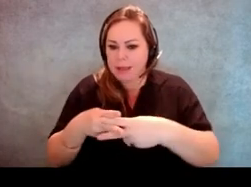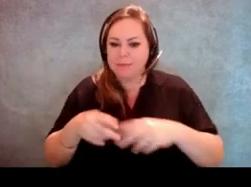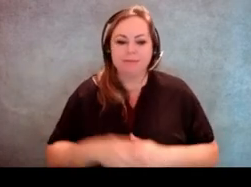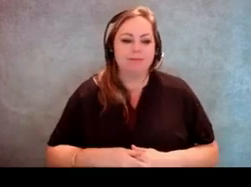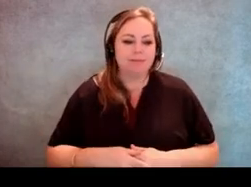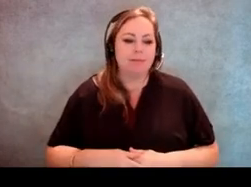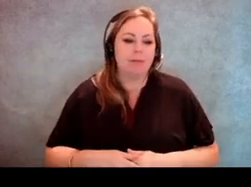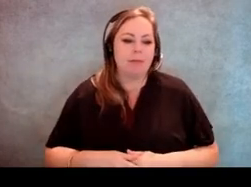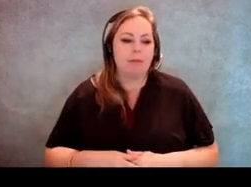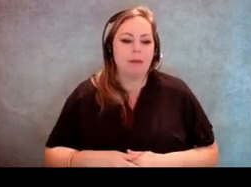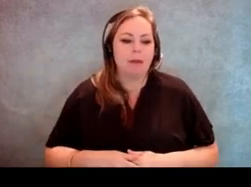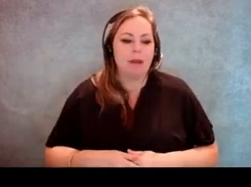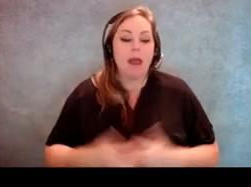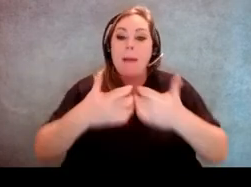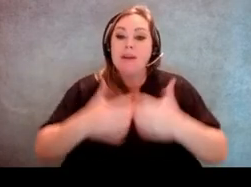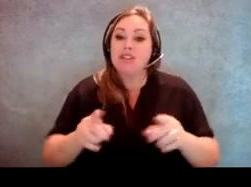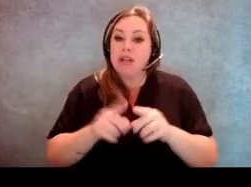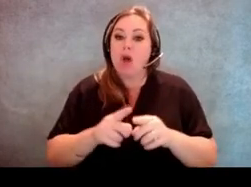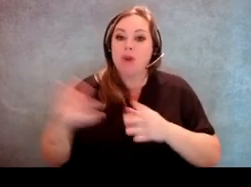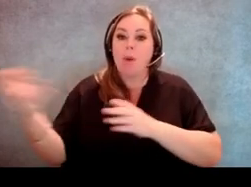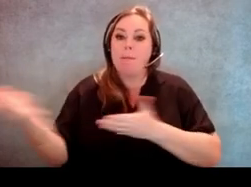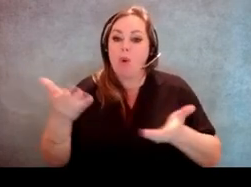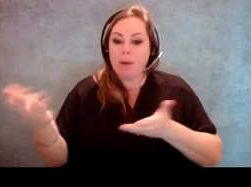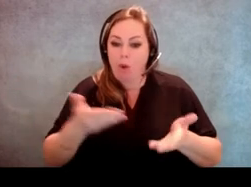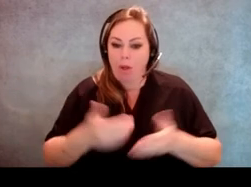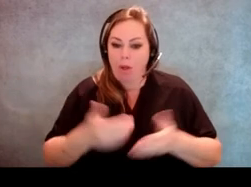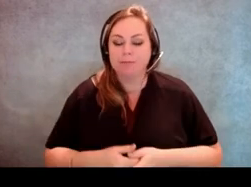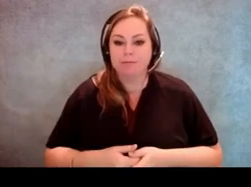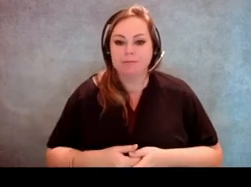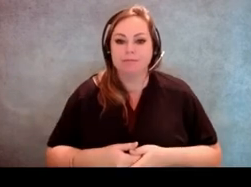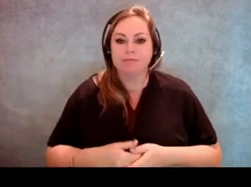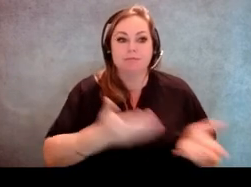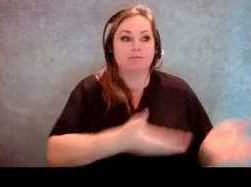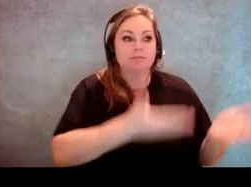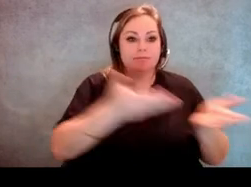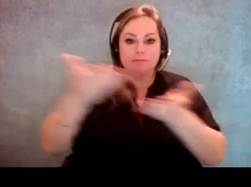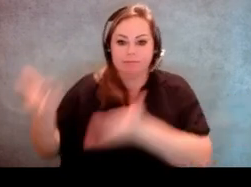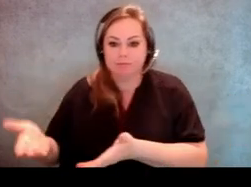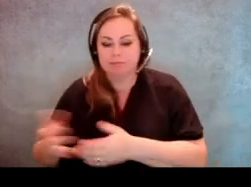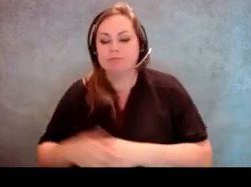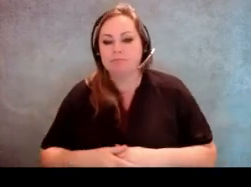The accessible voting machine is also portable. So if someone needs to access or vote via curbside,